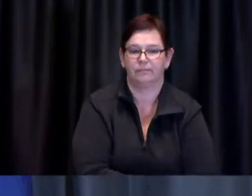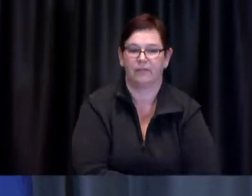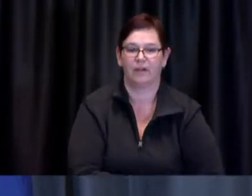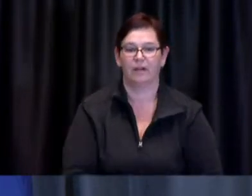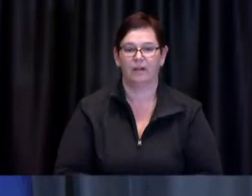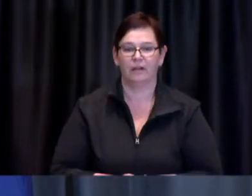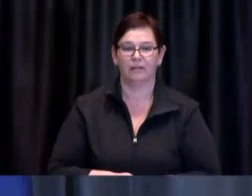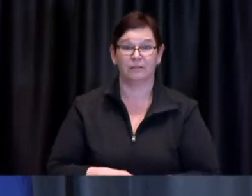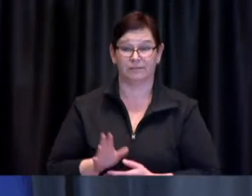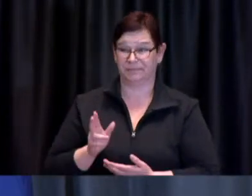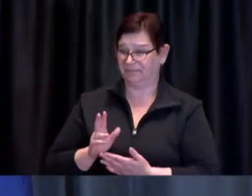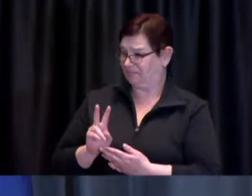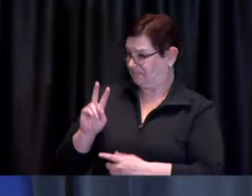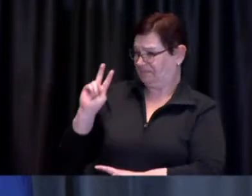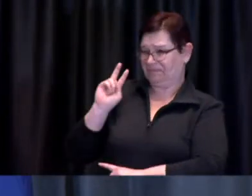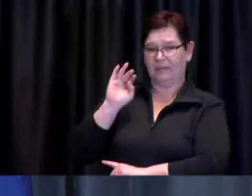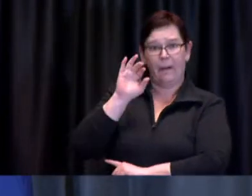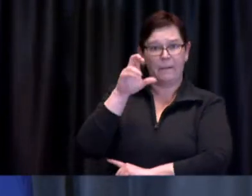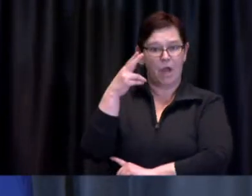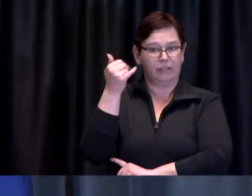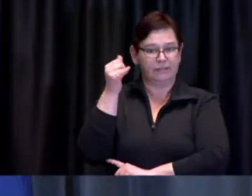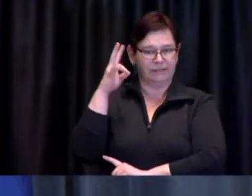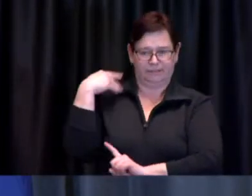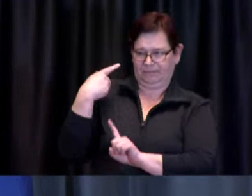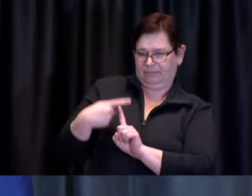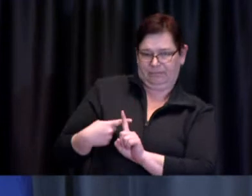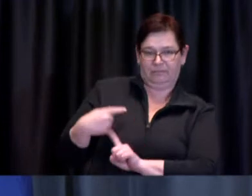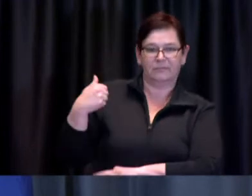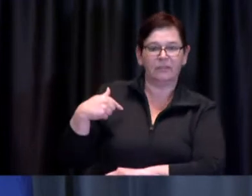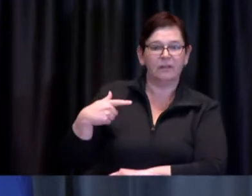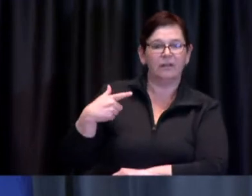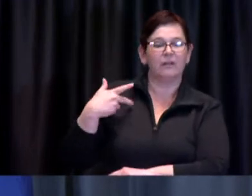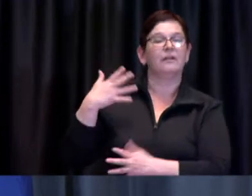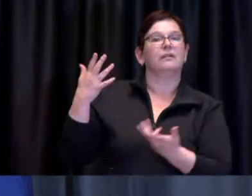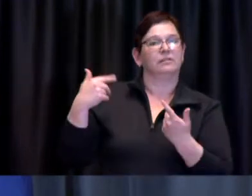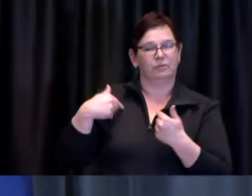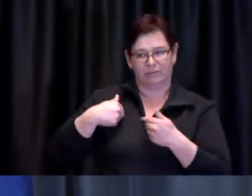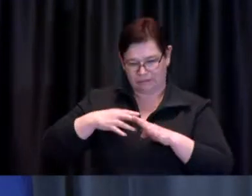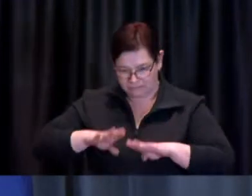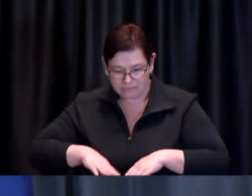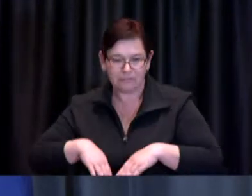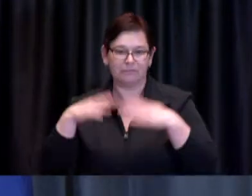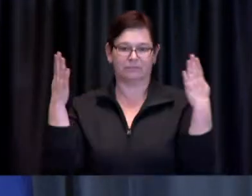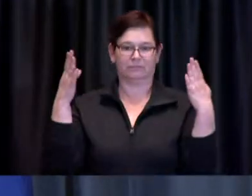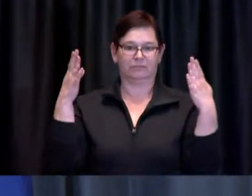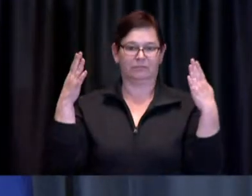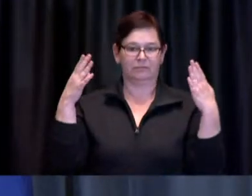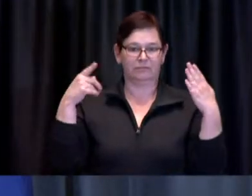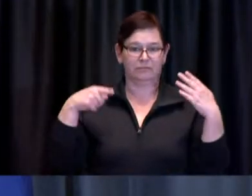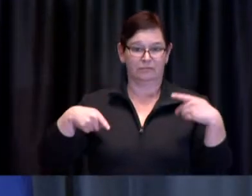we opened the first three City-operated clinics, weeks ahead of the original target of April 1st.